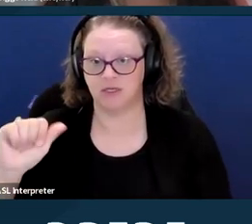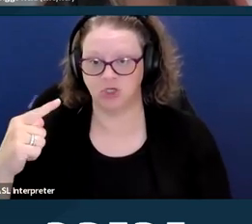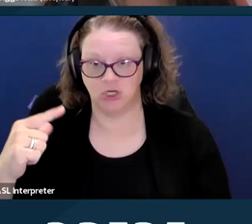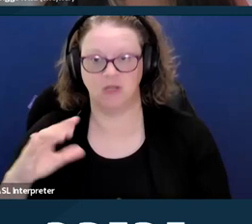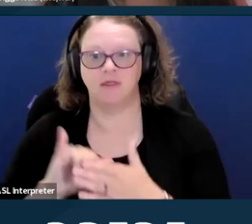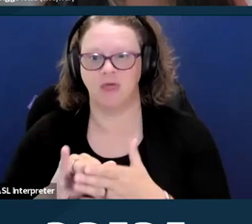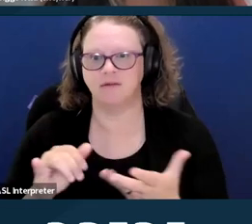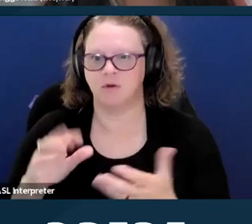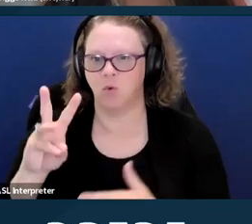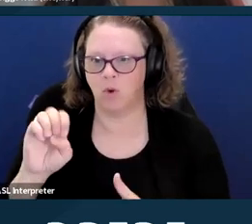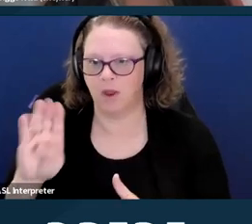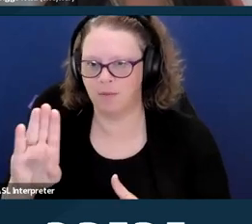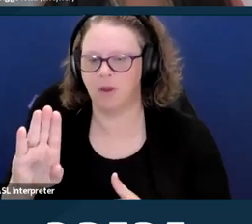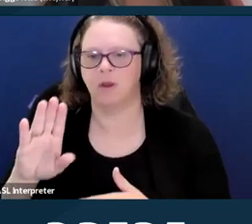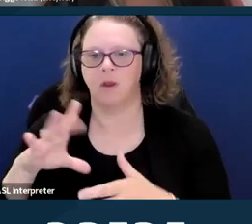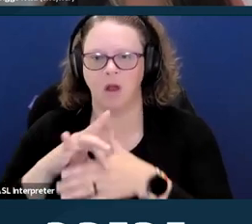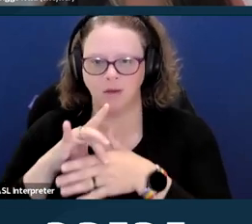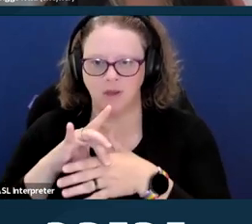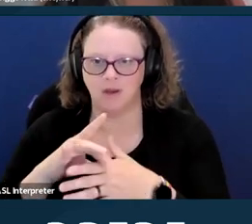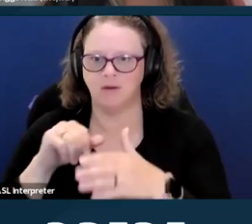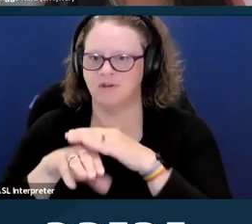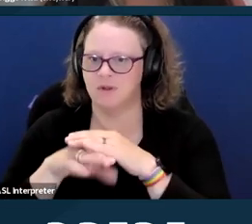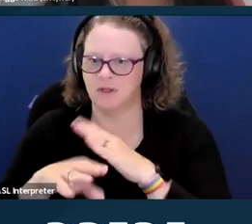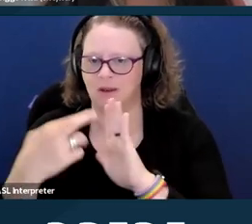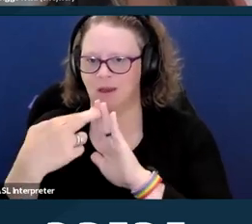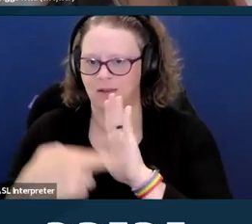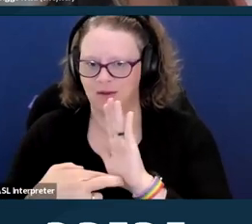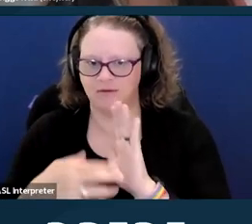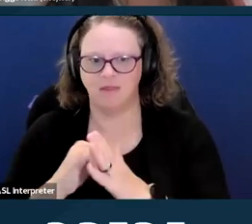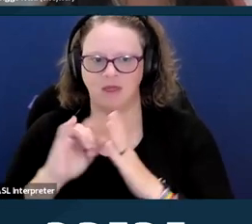And that requirement begins in May 11th, 2026